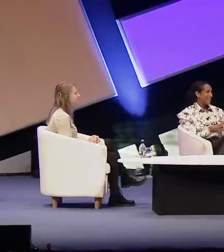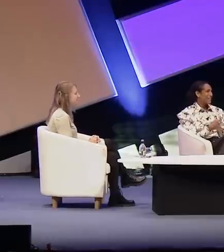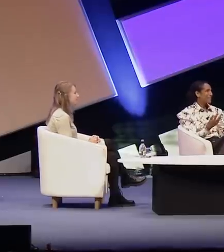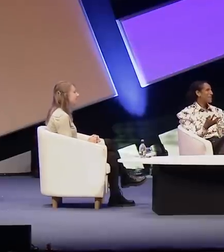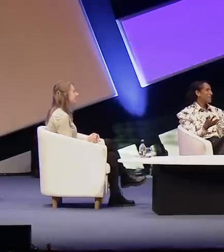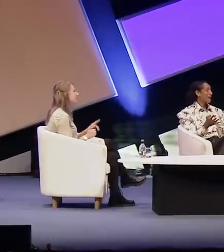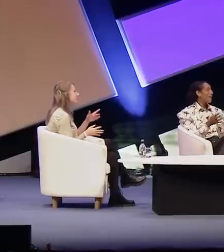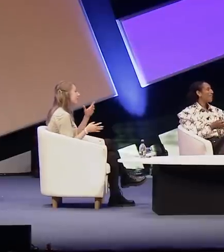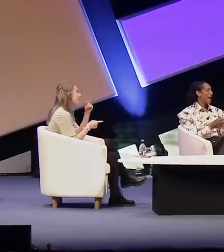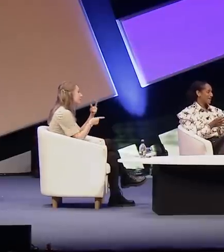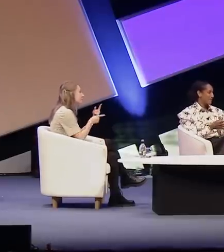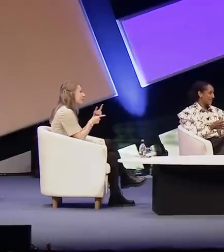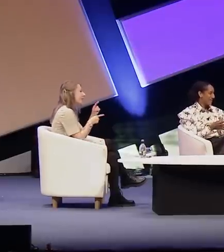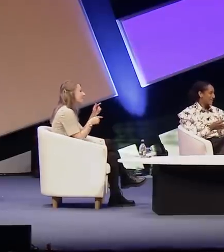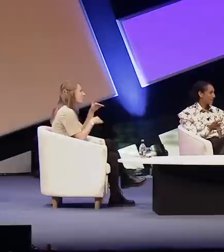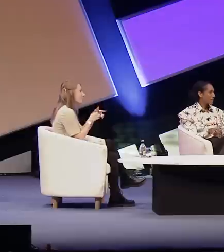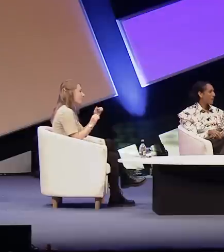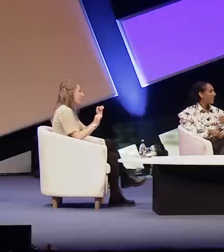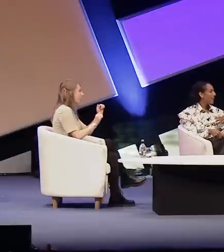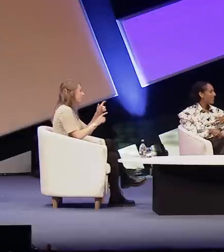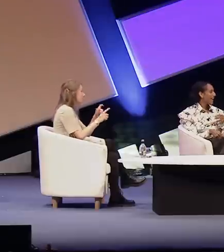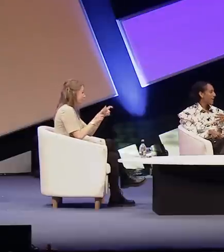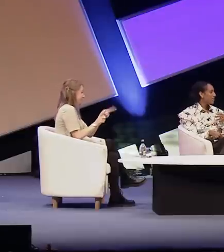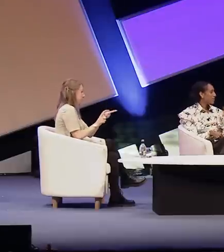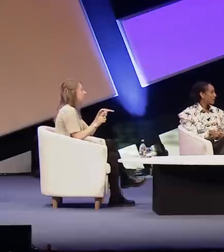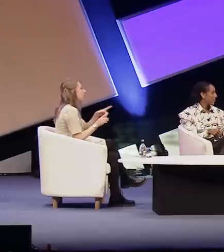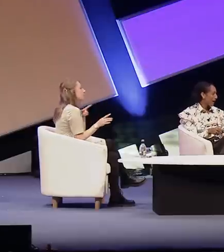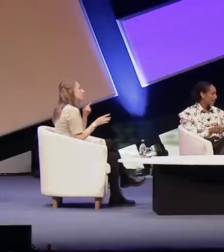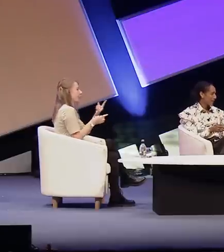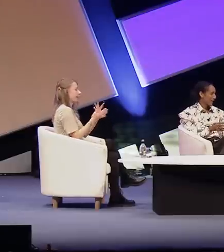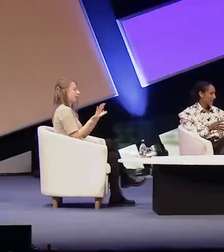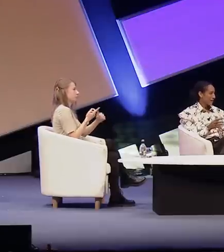Can we talk a bit about that community because one thing that came across so powerfully